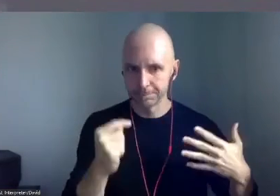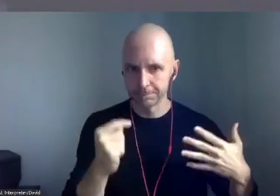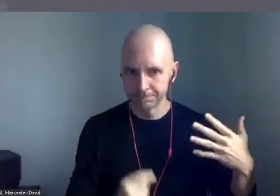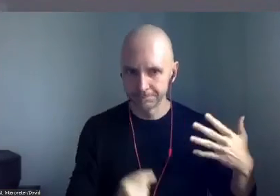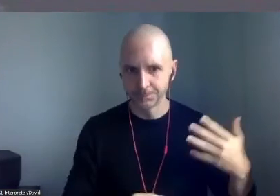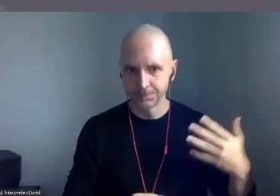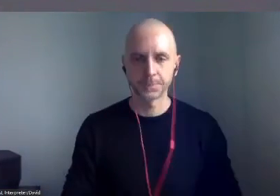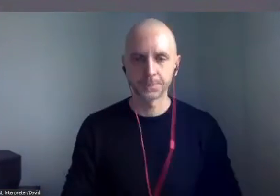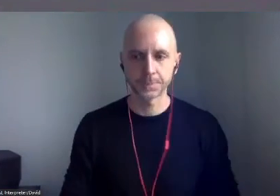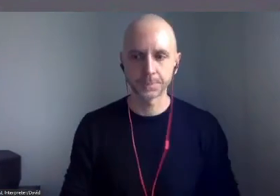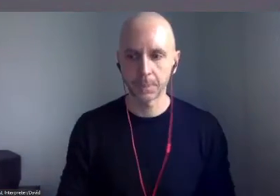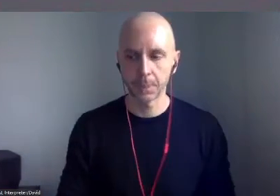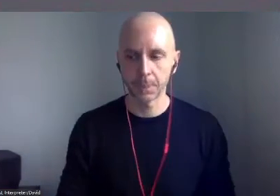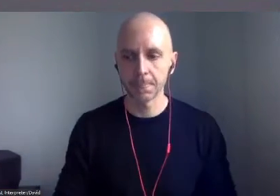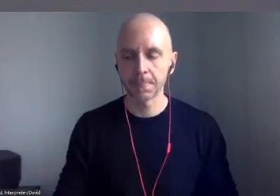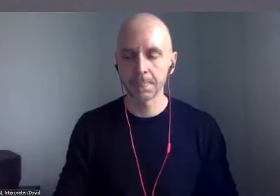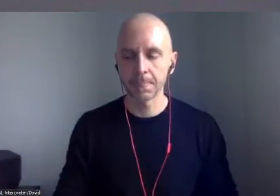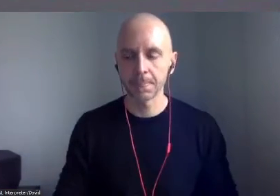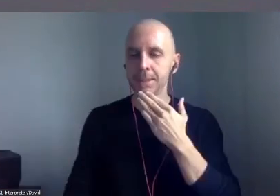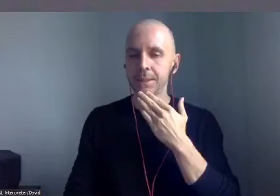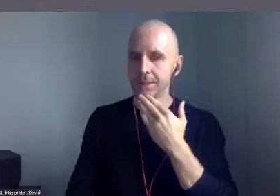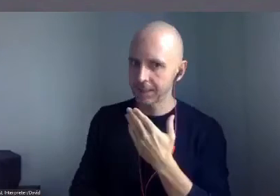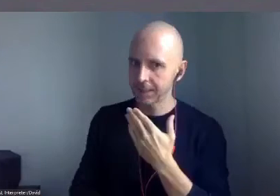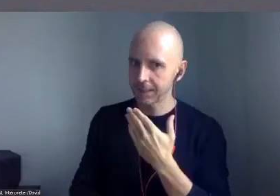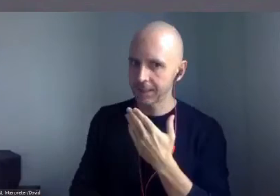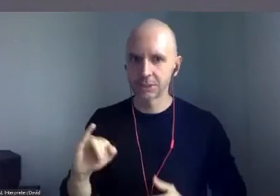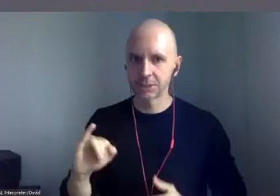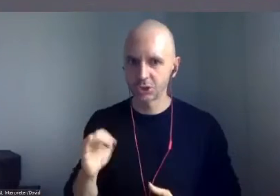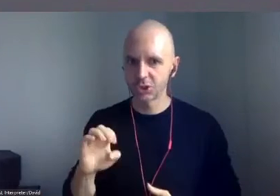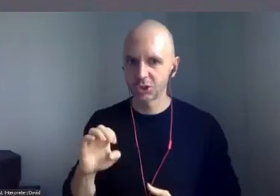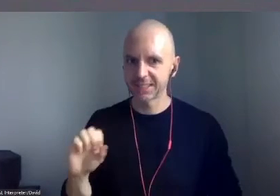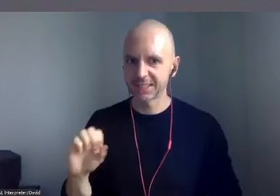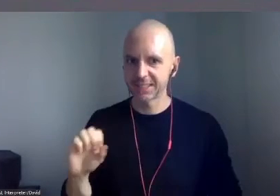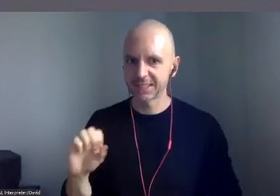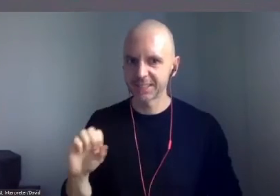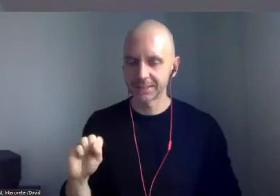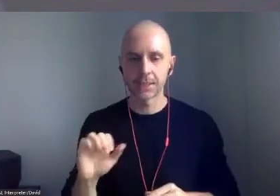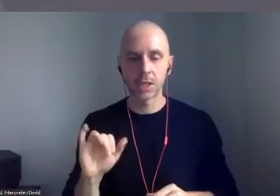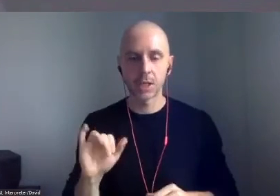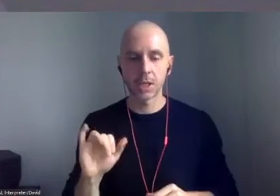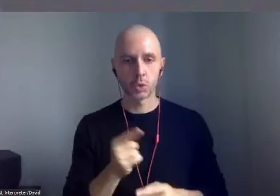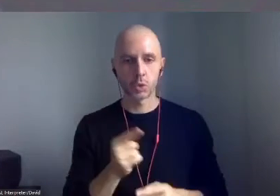Thanks, Jess. We want to also welcome those joining us for imagineNATIVE's exciting